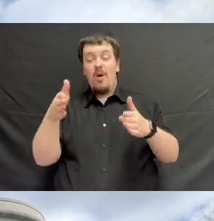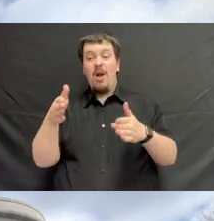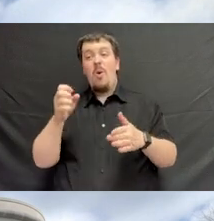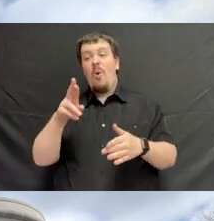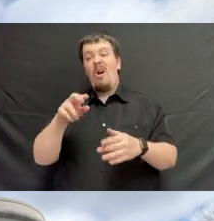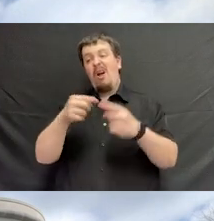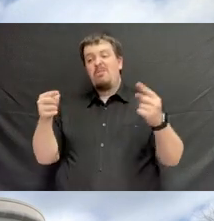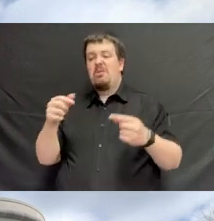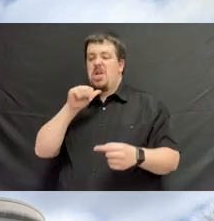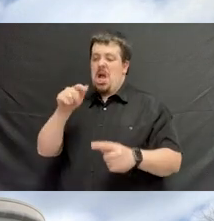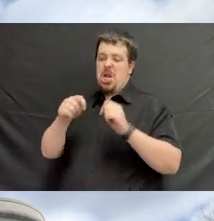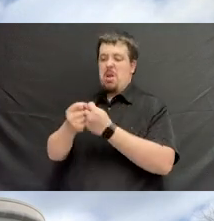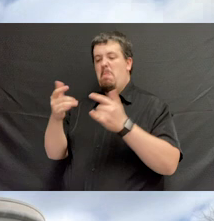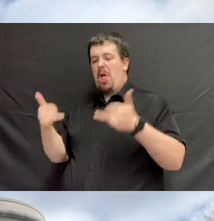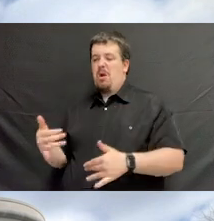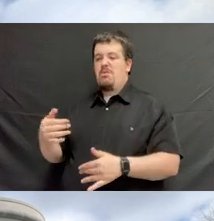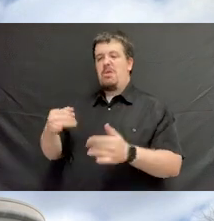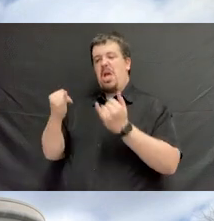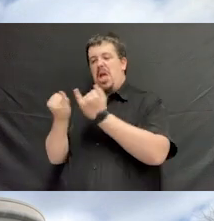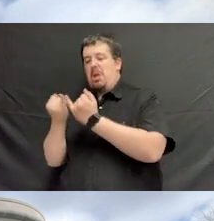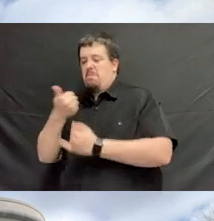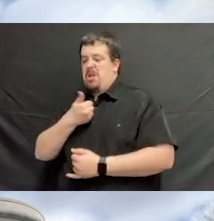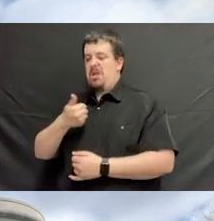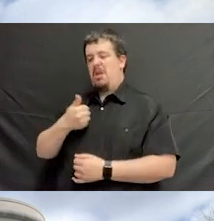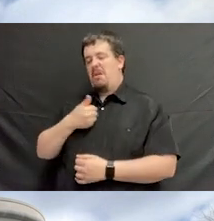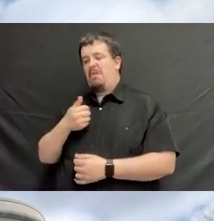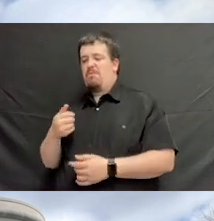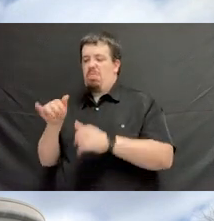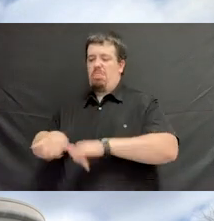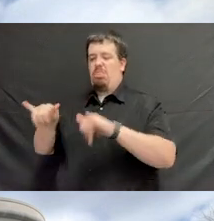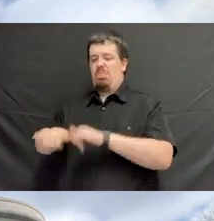and isolate yourself and not work hard, then you just won't succeed.